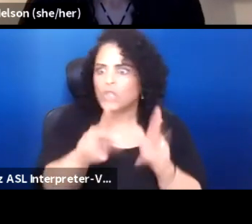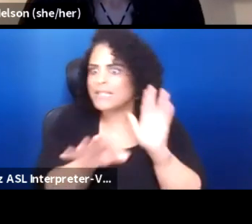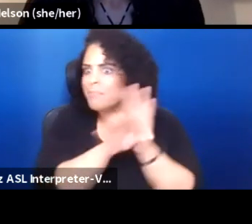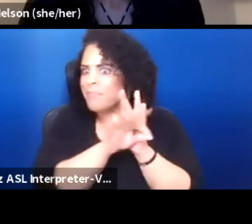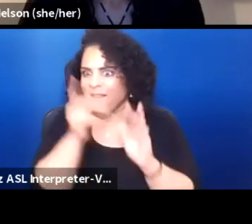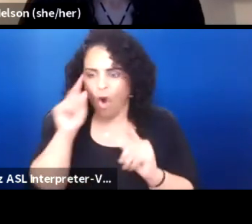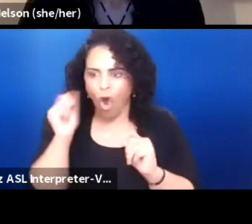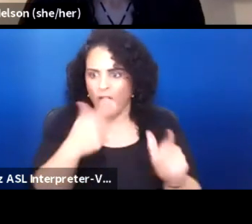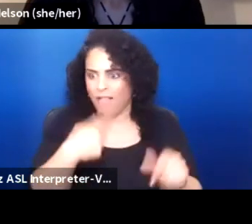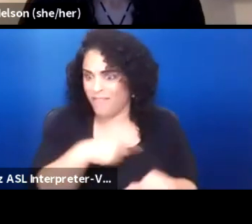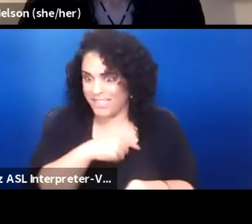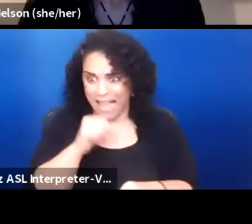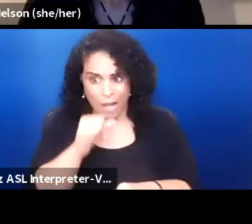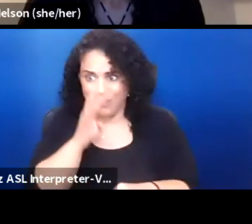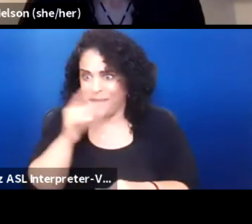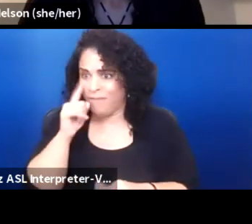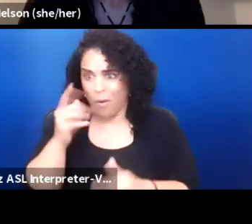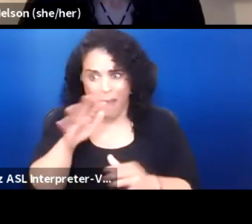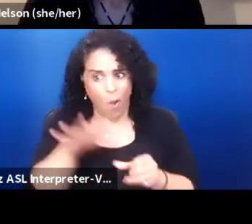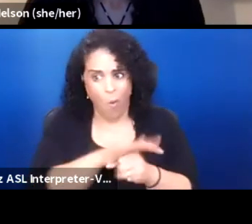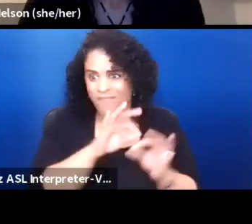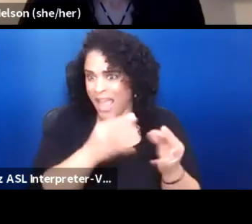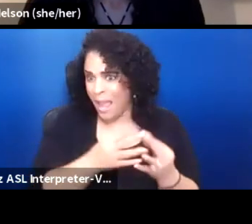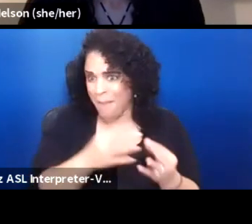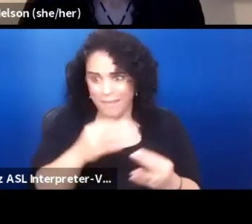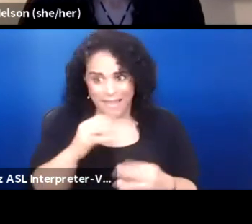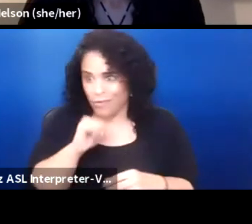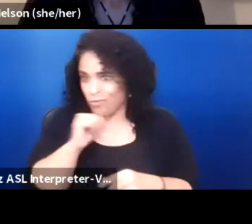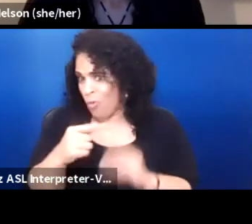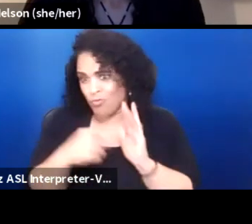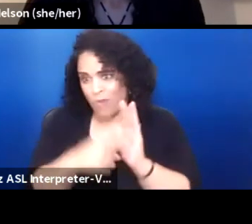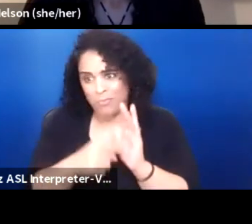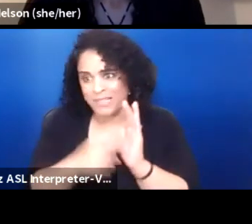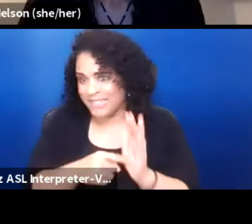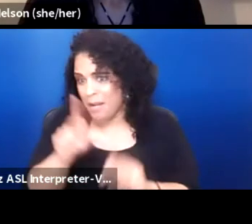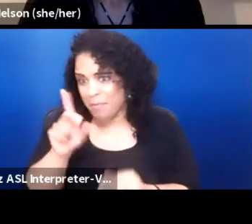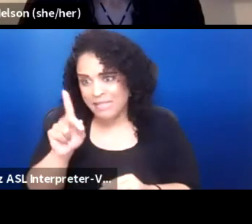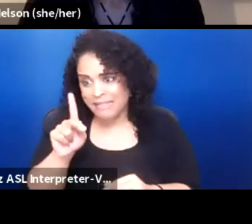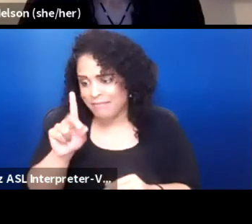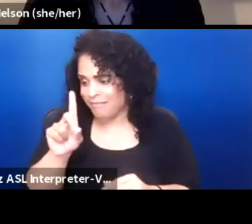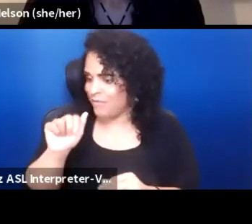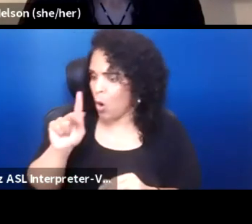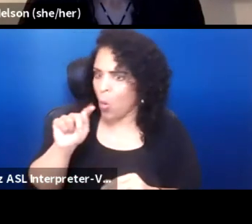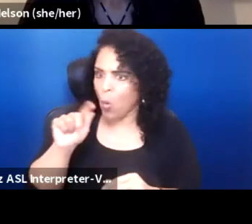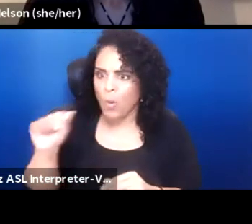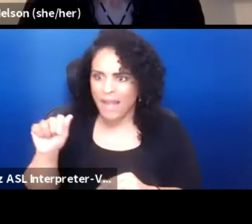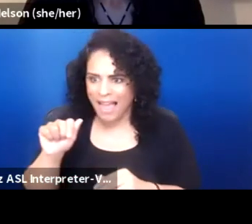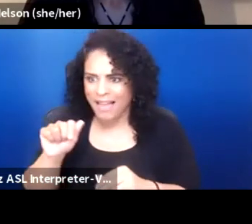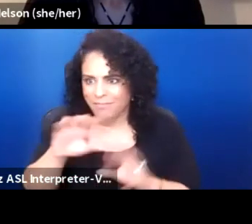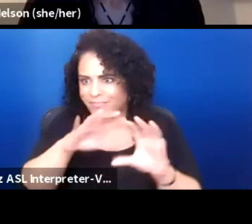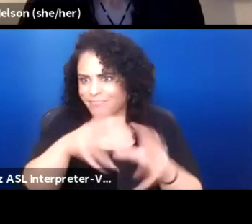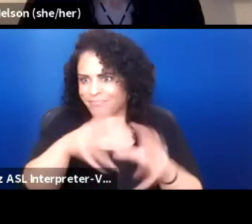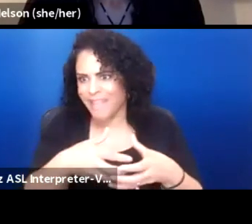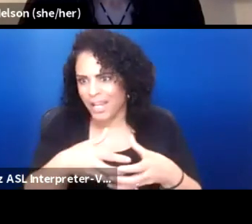let alone my Dakota nation. But that said, we also do stand up